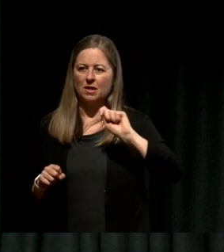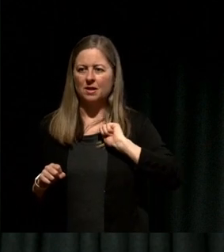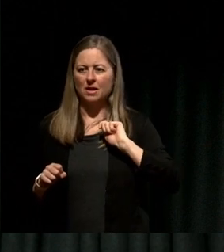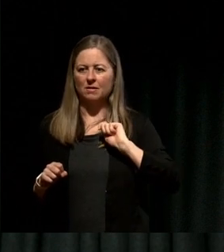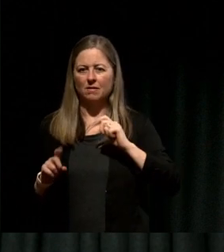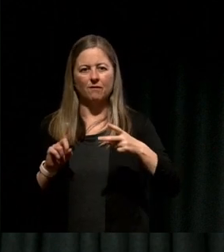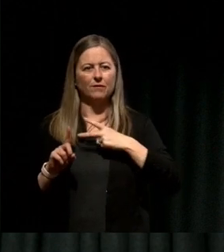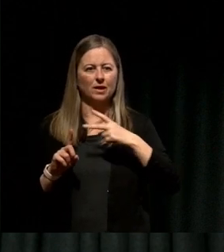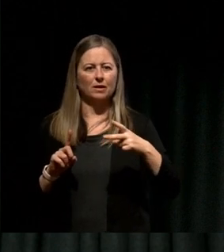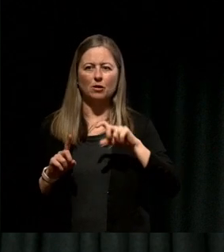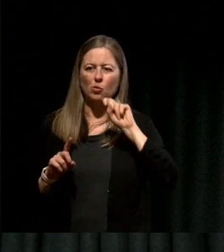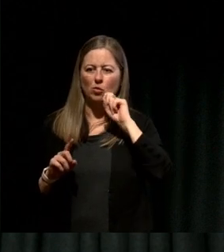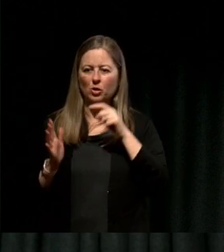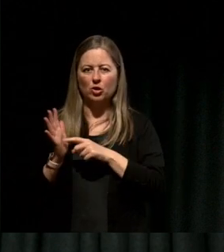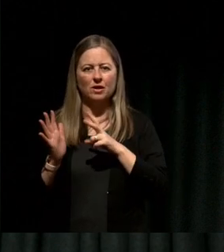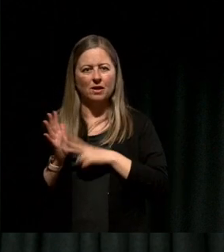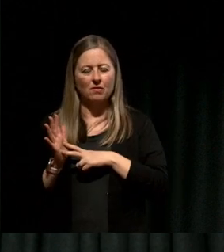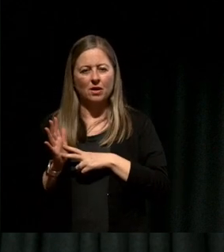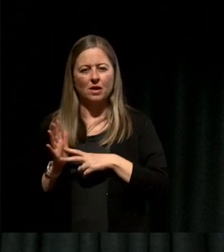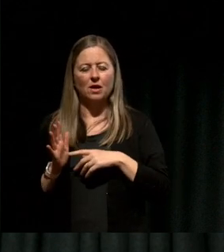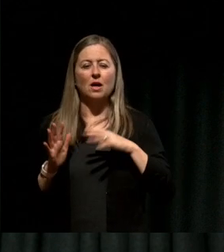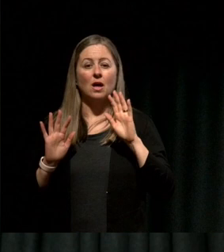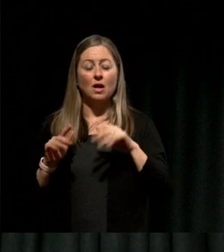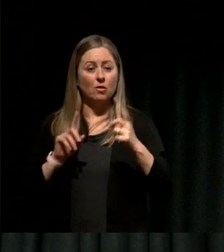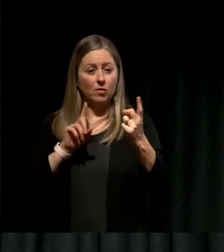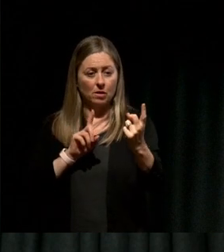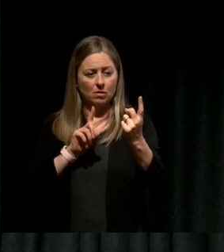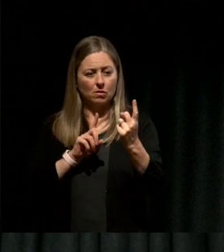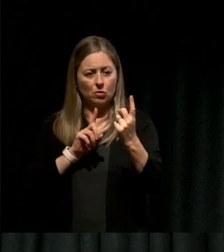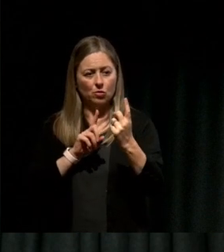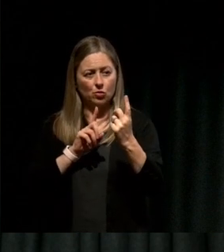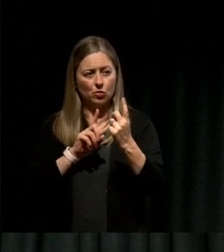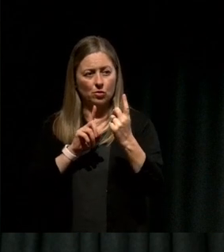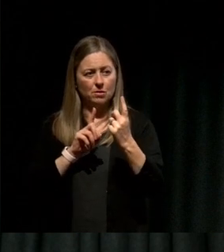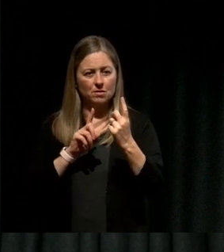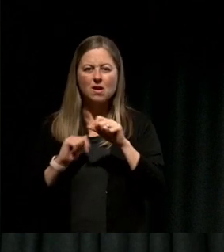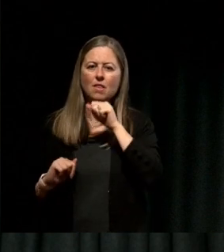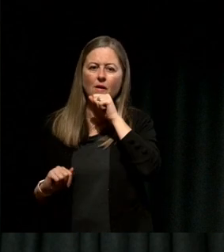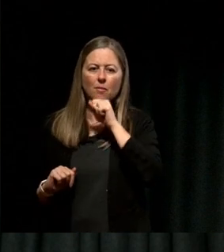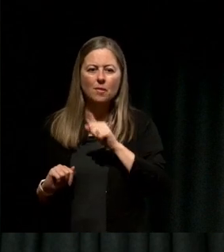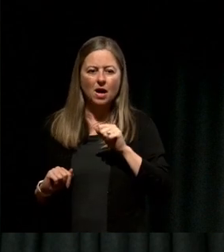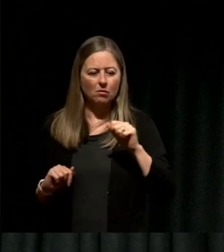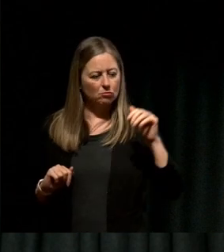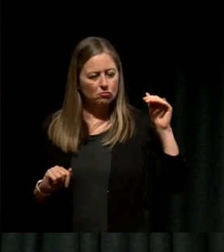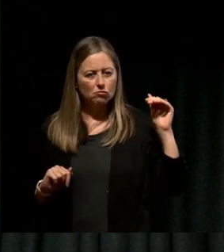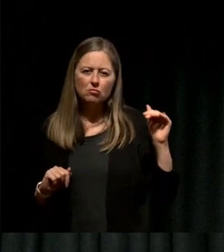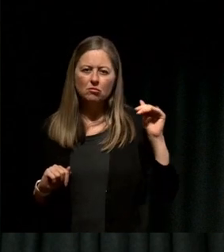But as I got closer I realized he was actually pretty small, he had this terrified look on